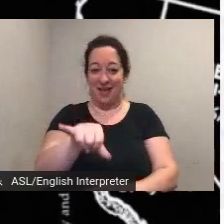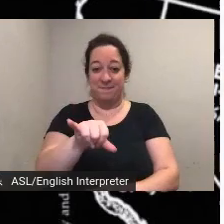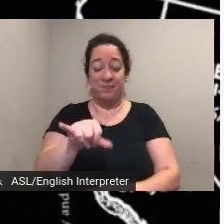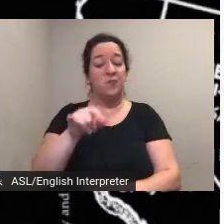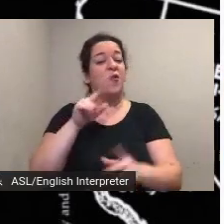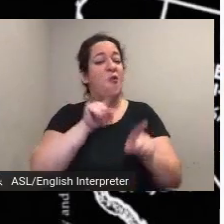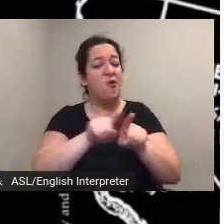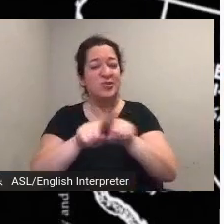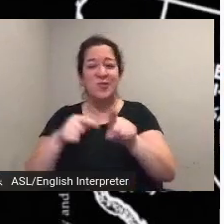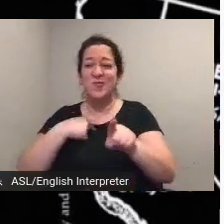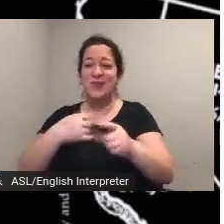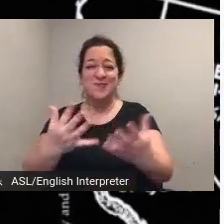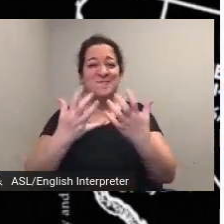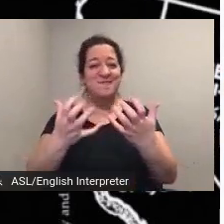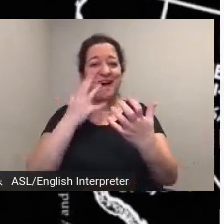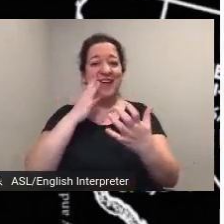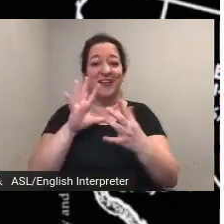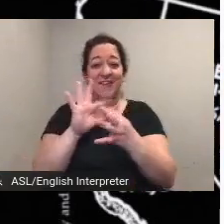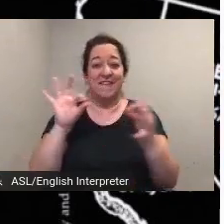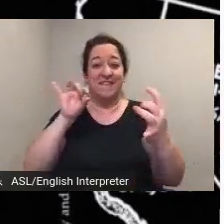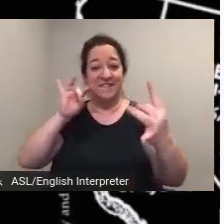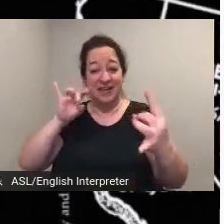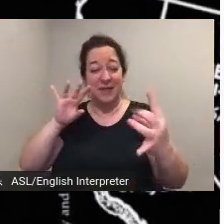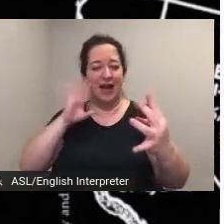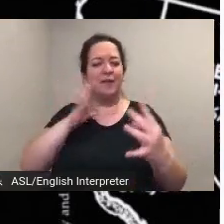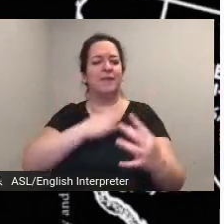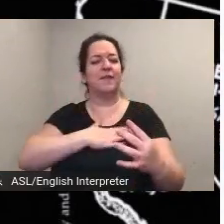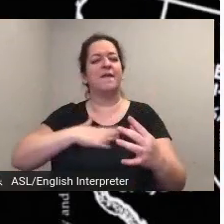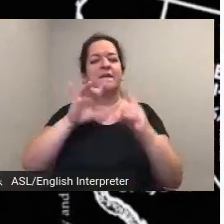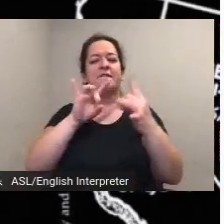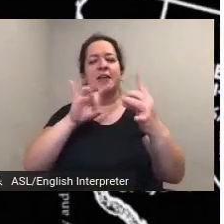so that you can share your discoveries with us and serve as a citizen